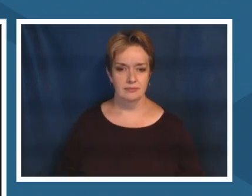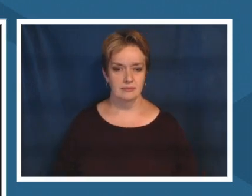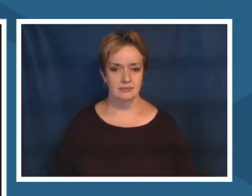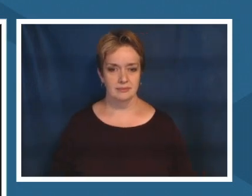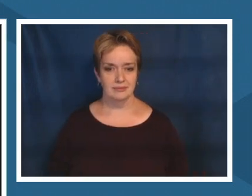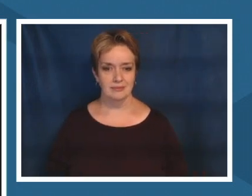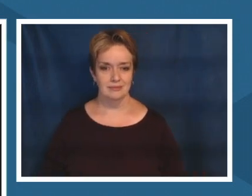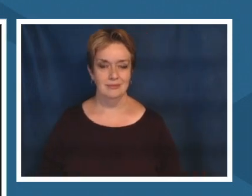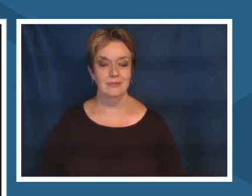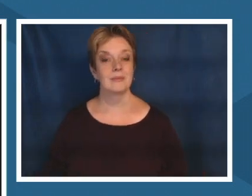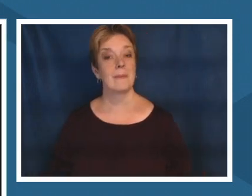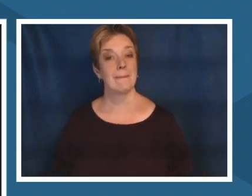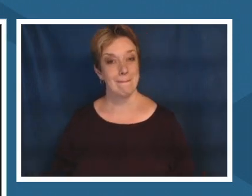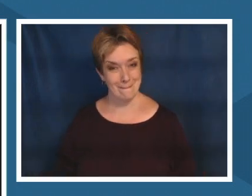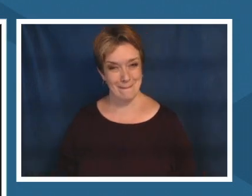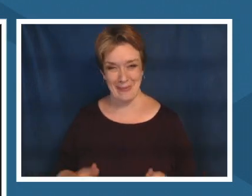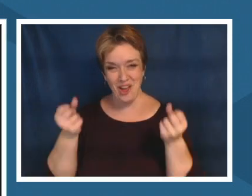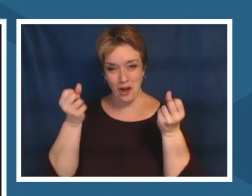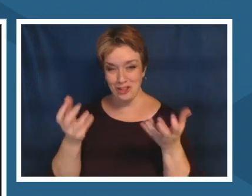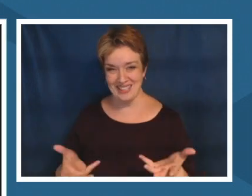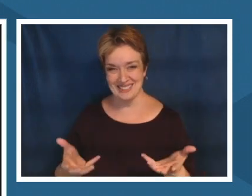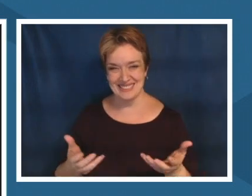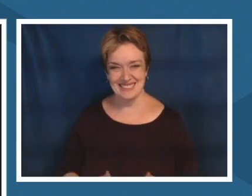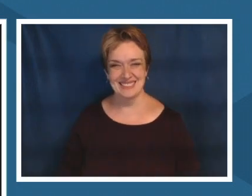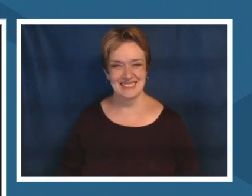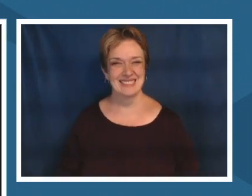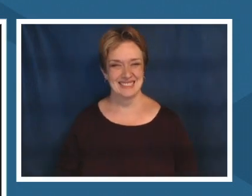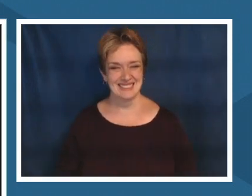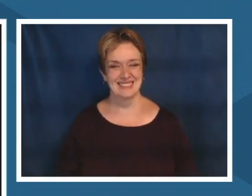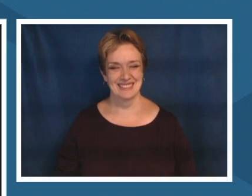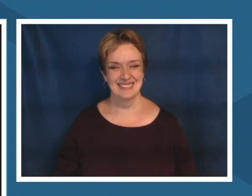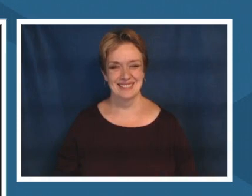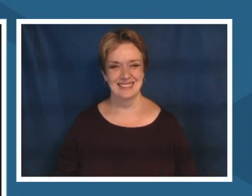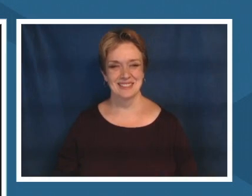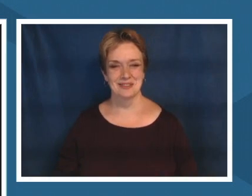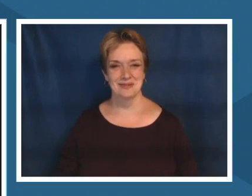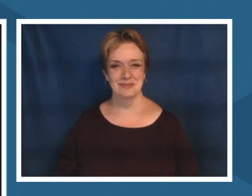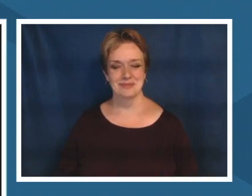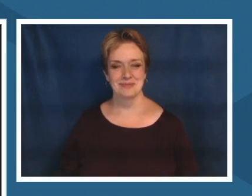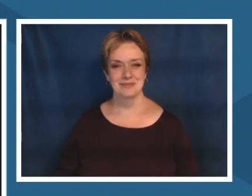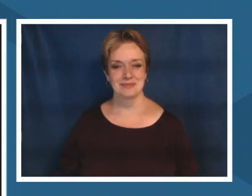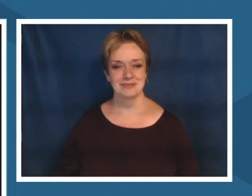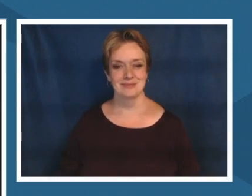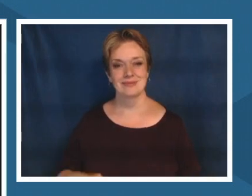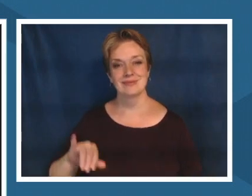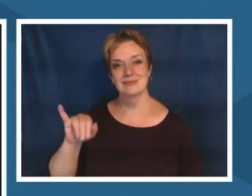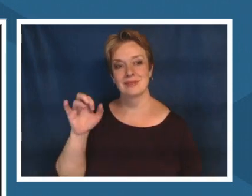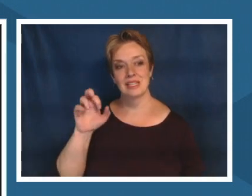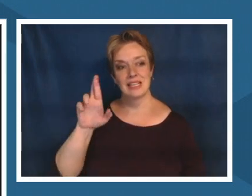there are a lot and i think that when i when i listen to what jared has